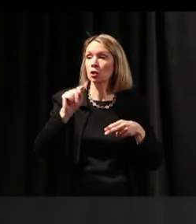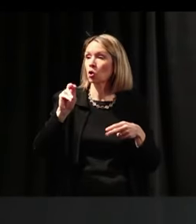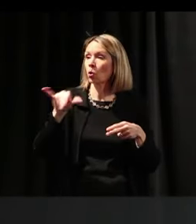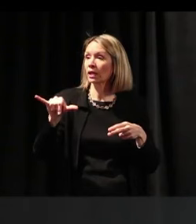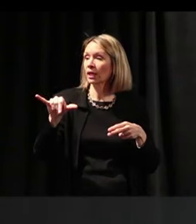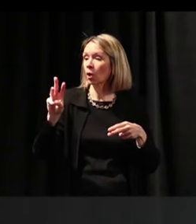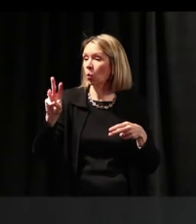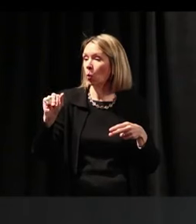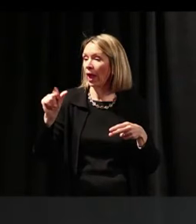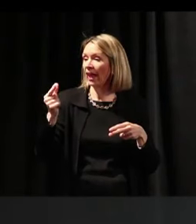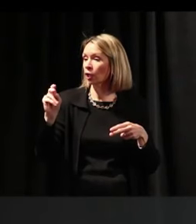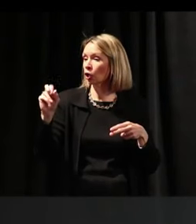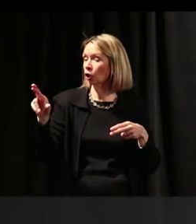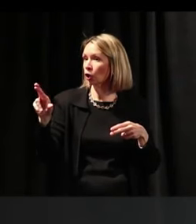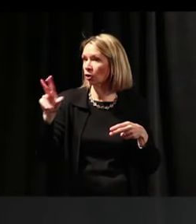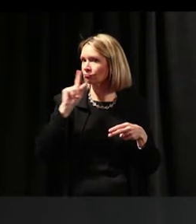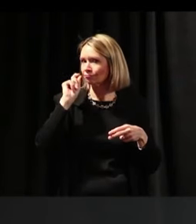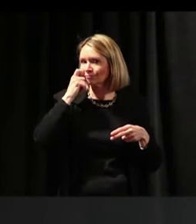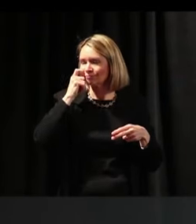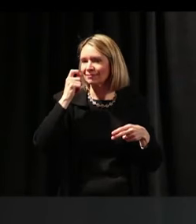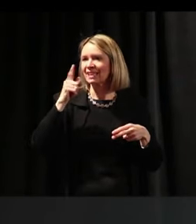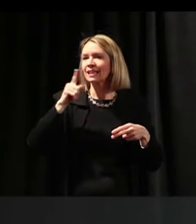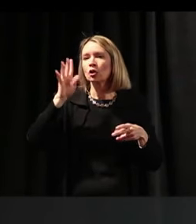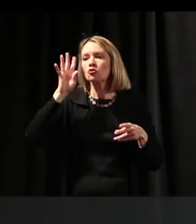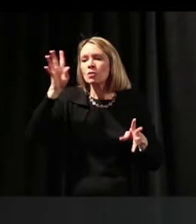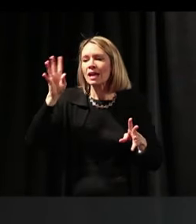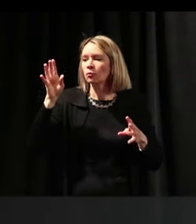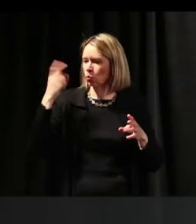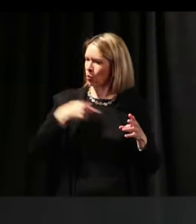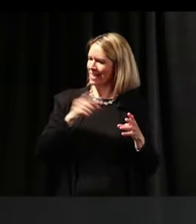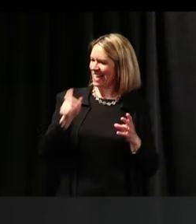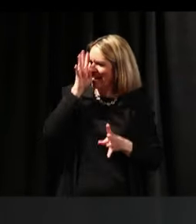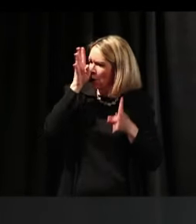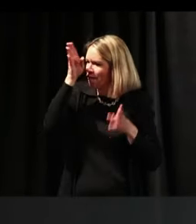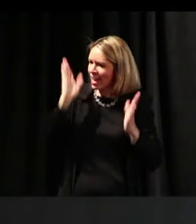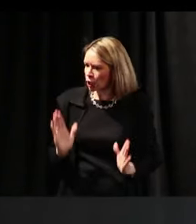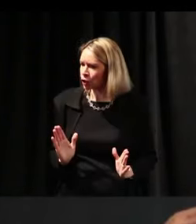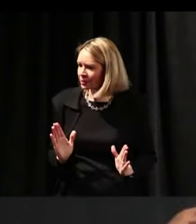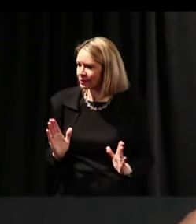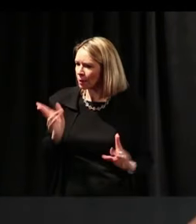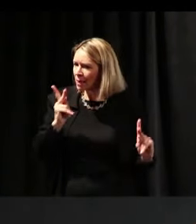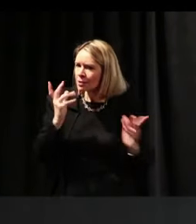We need innovators. And this is a description